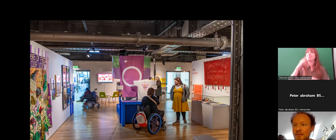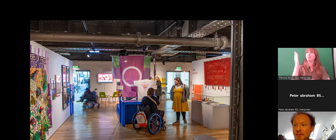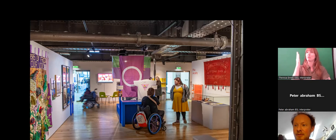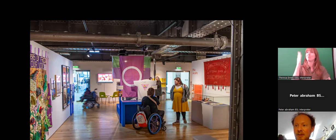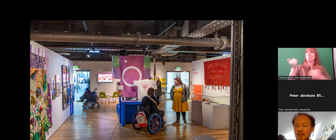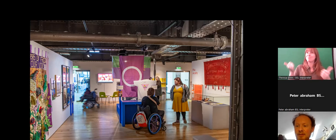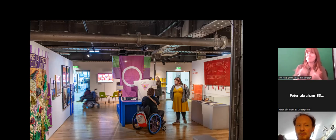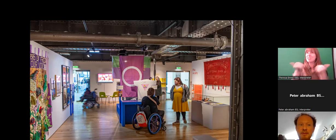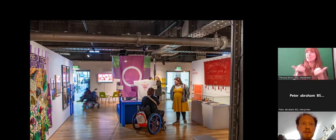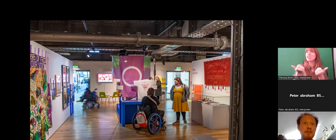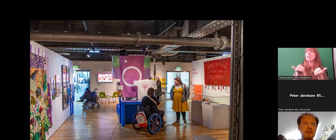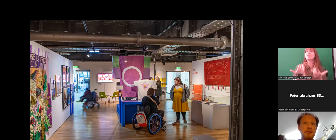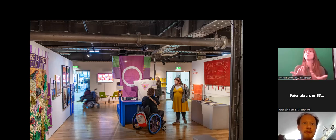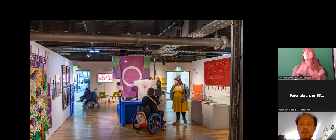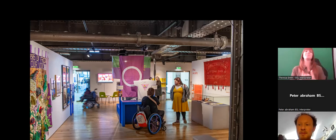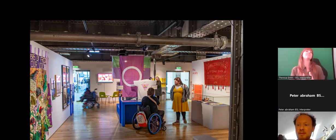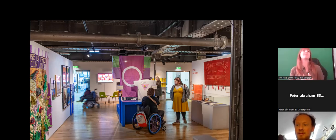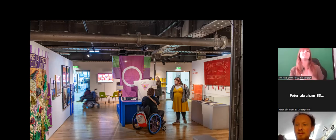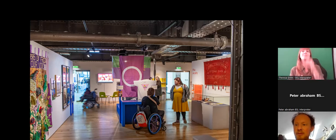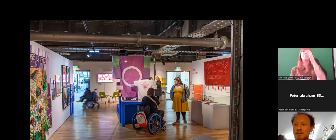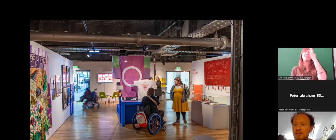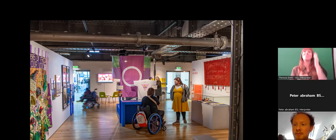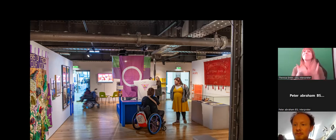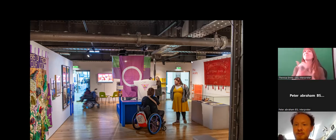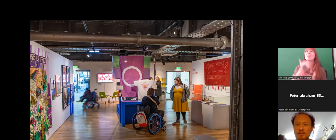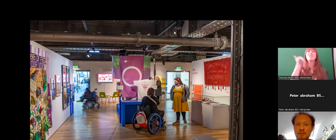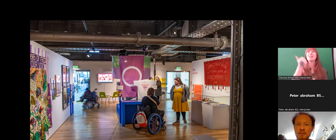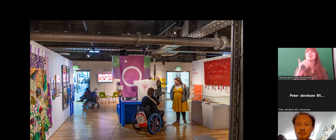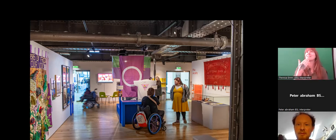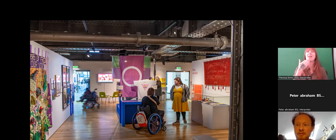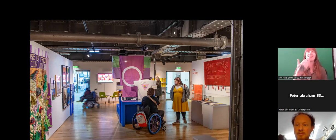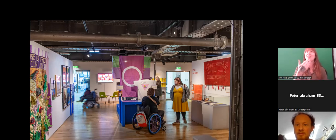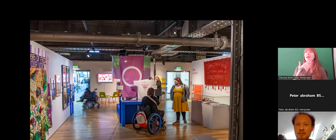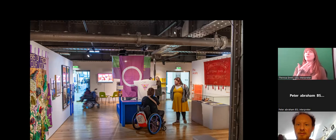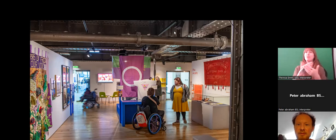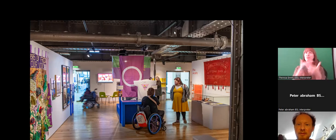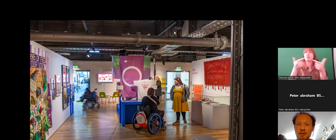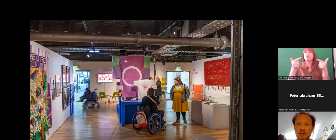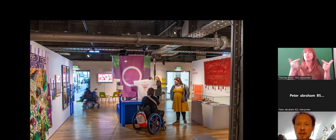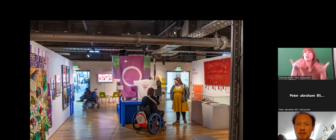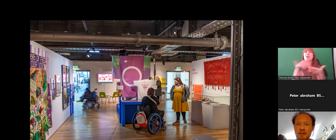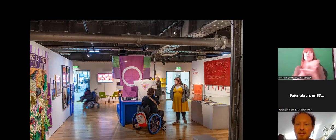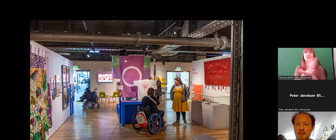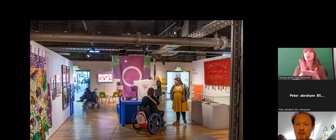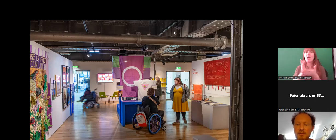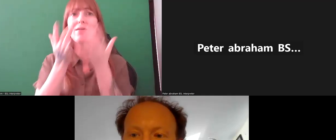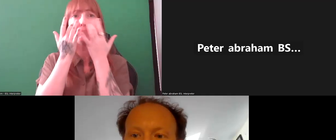Charlotte: That's fantastic. Thank you so much for sharing with us and it's been